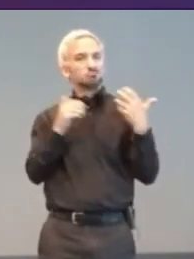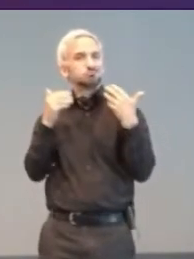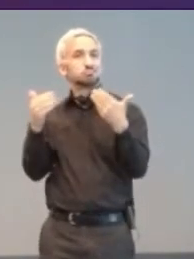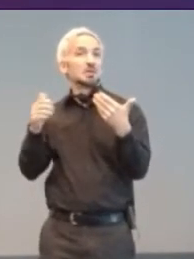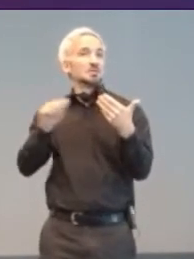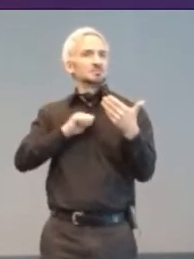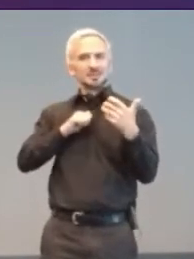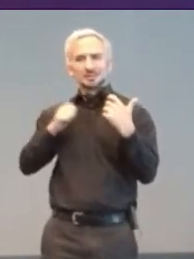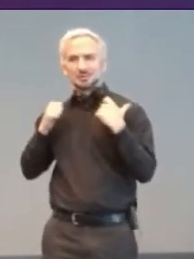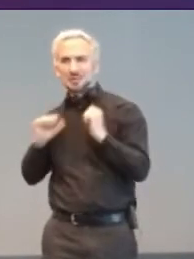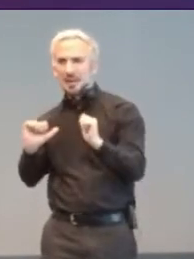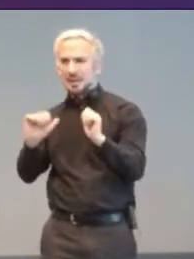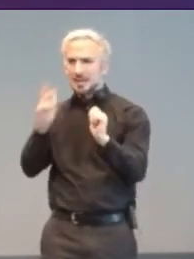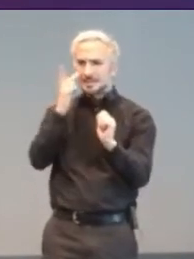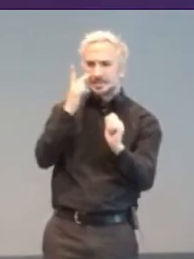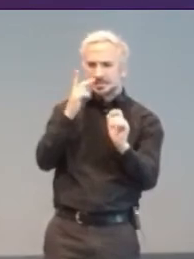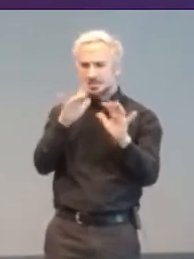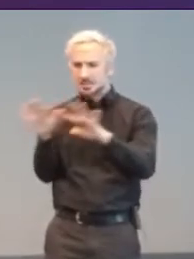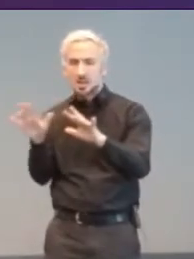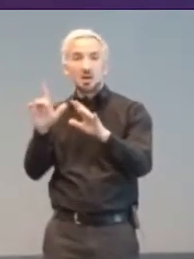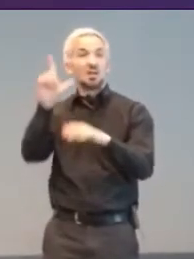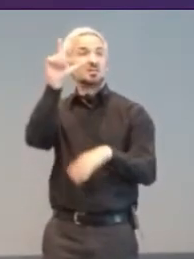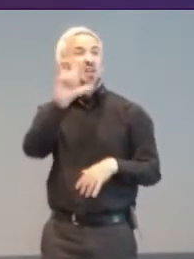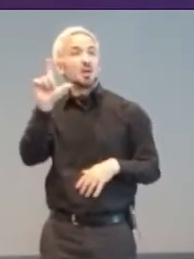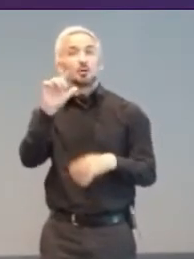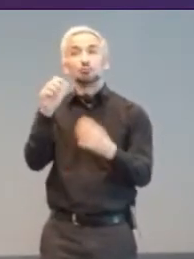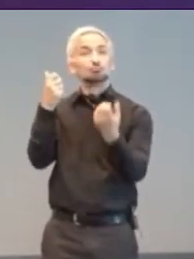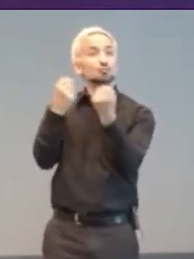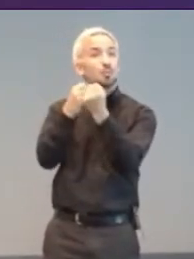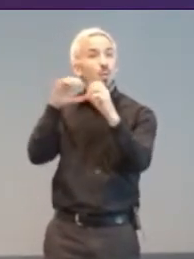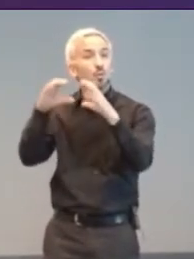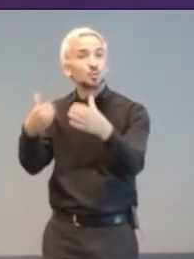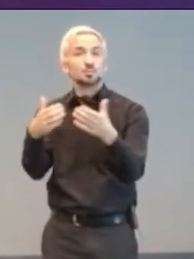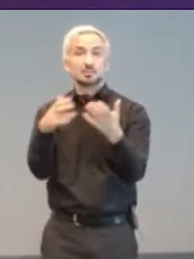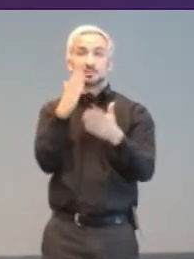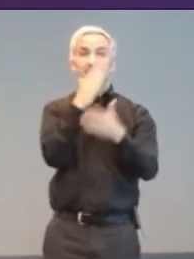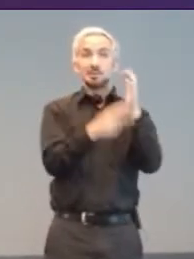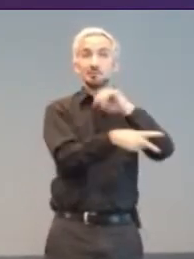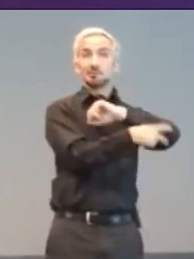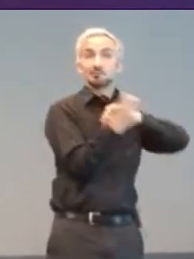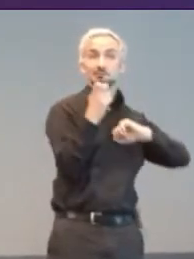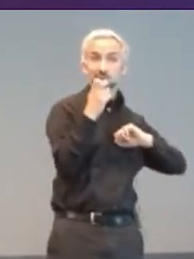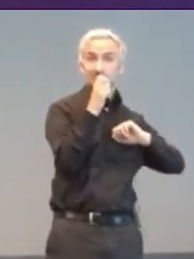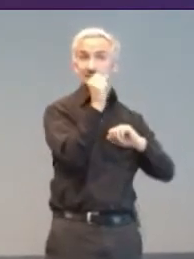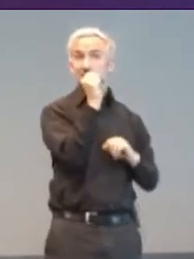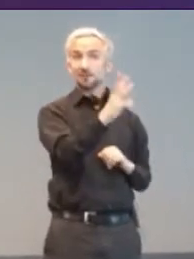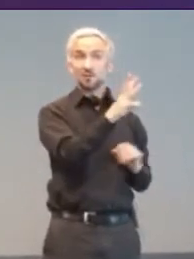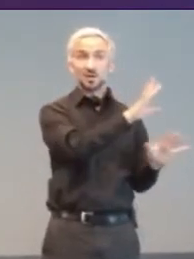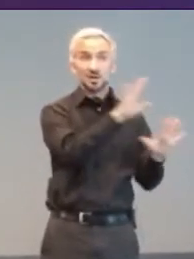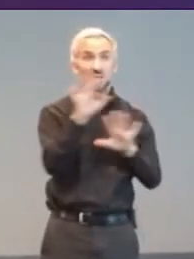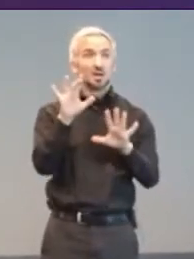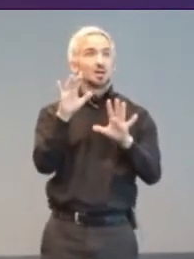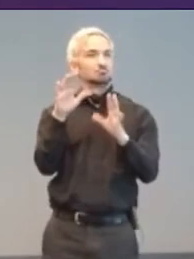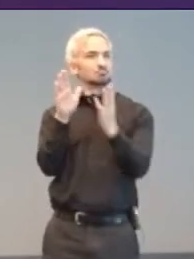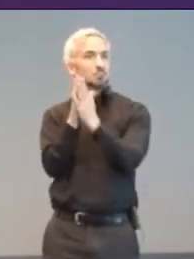word-of-mouth, libraries, support-groups, software piracy, computer magazines, books and school.